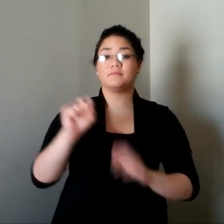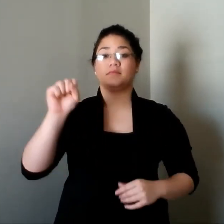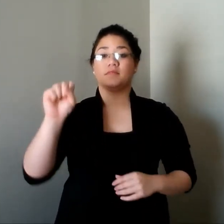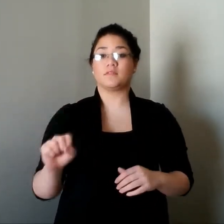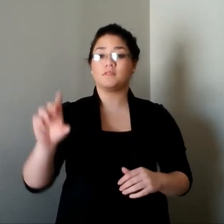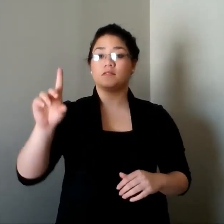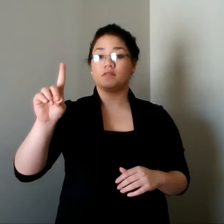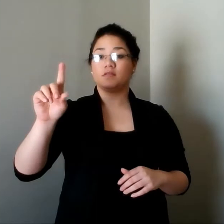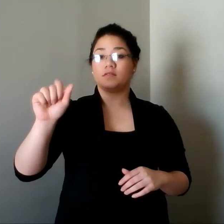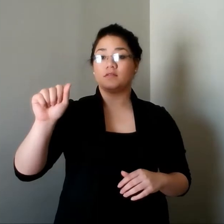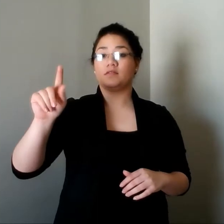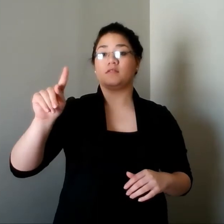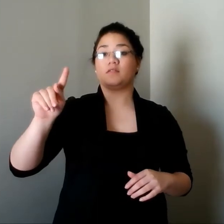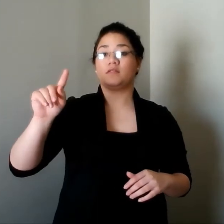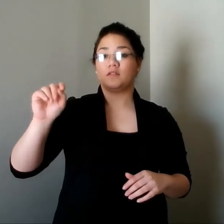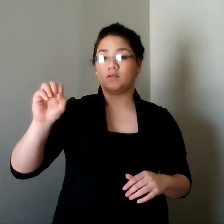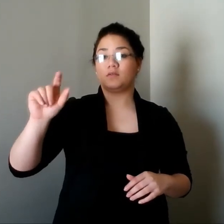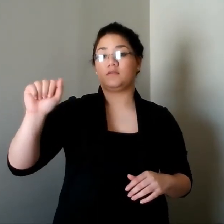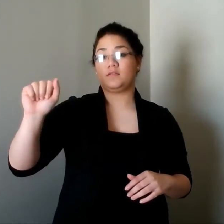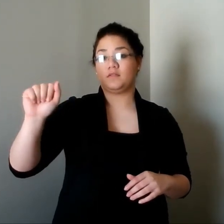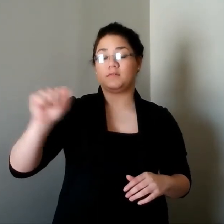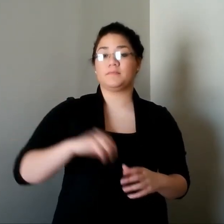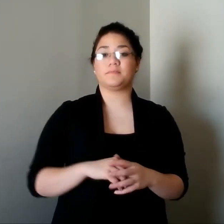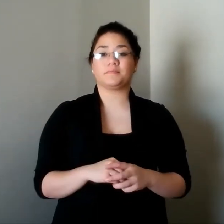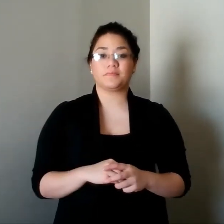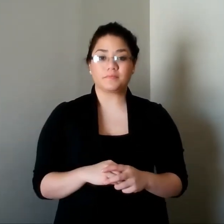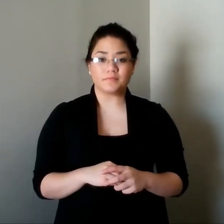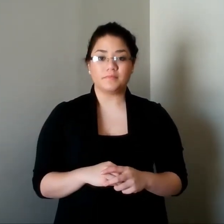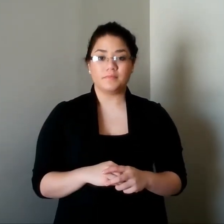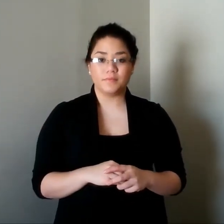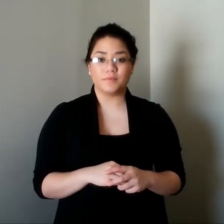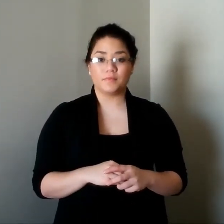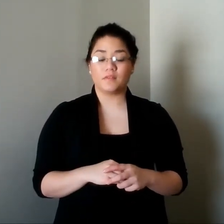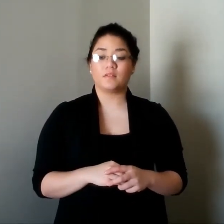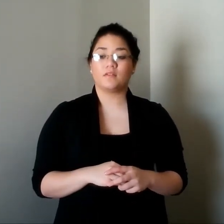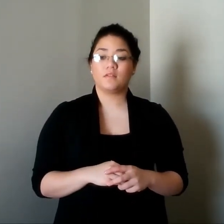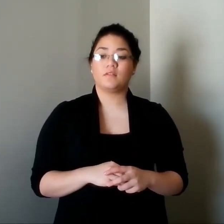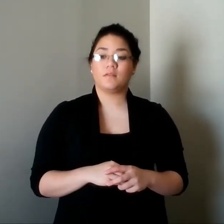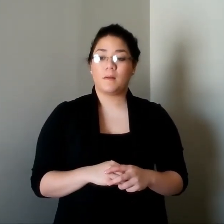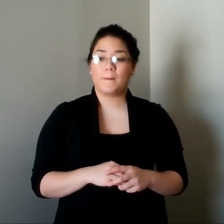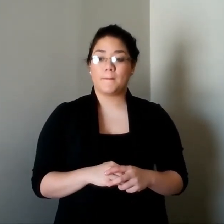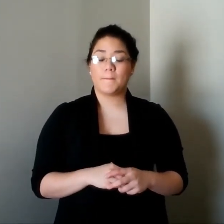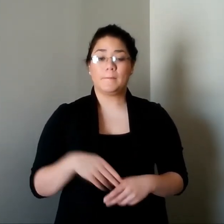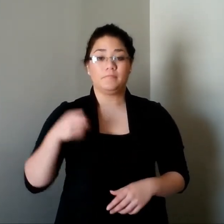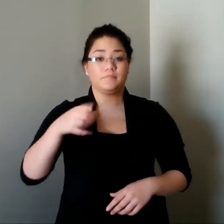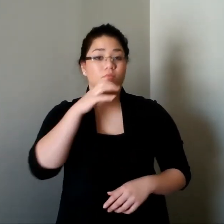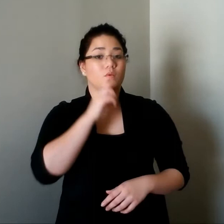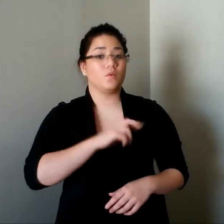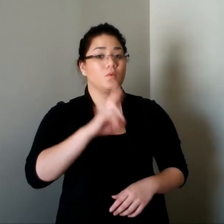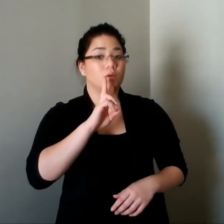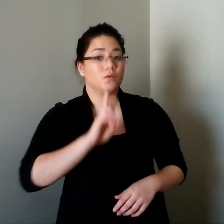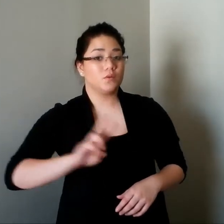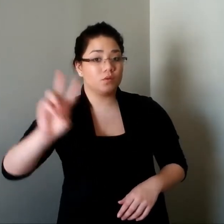She was also the first woman in South Dakota to get her pilot's license